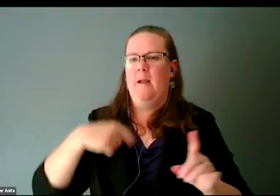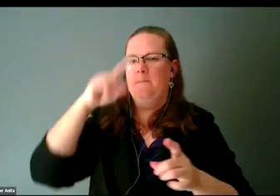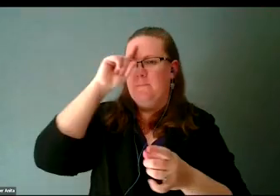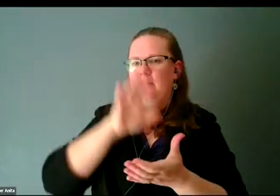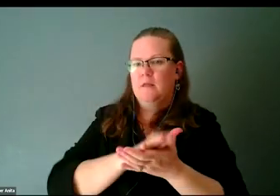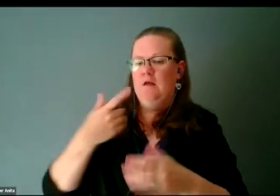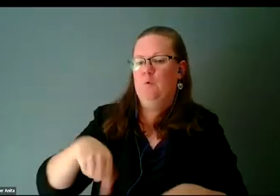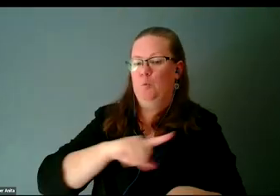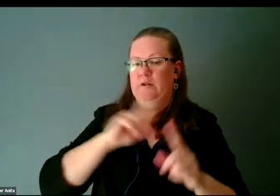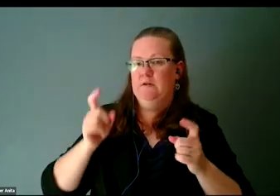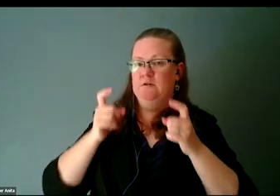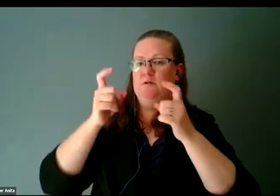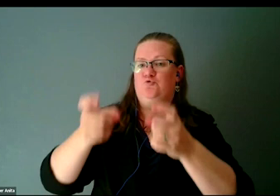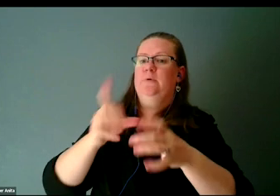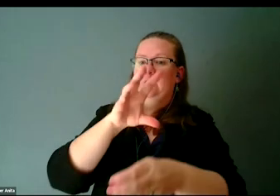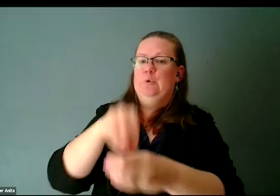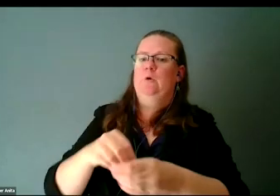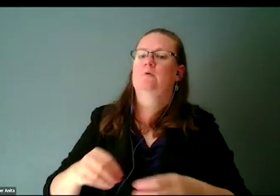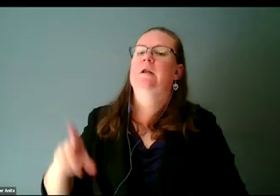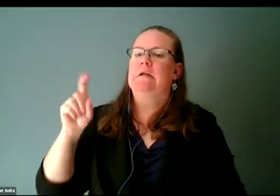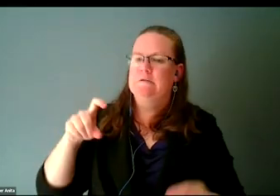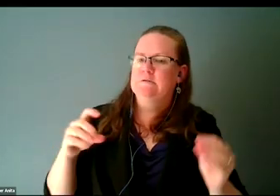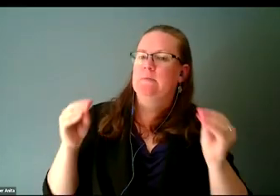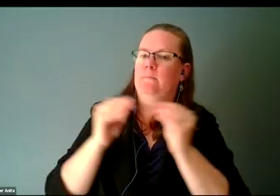really needs to be louder than the grievance.